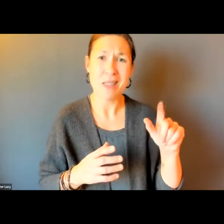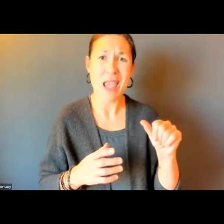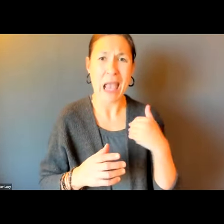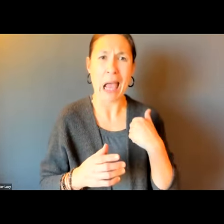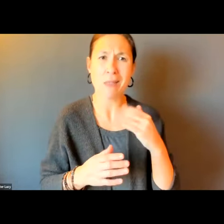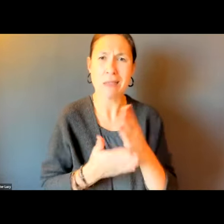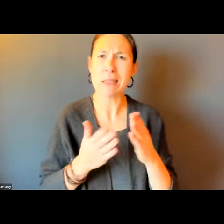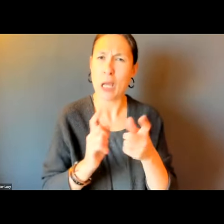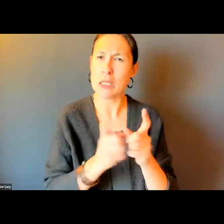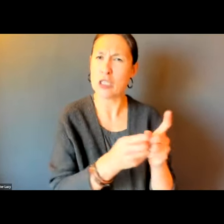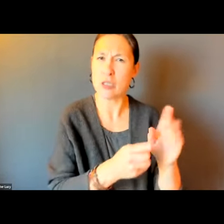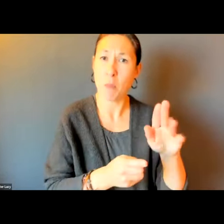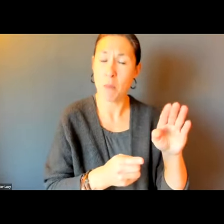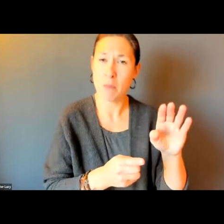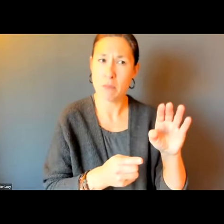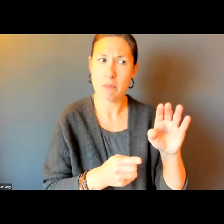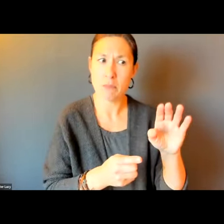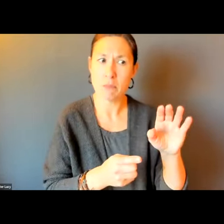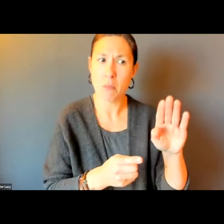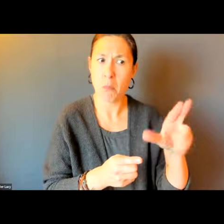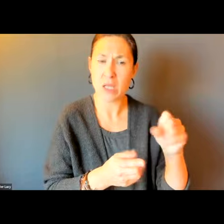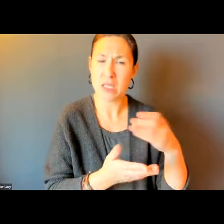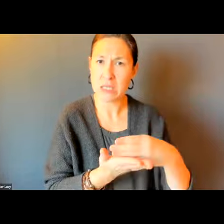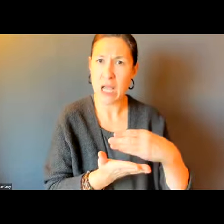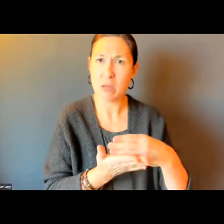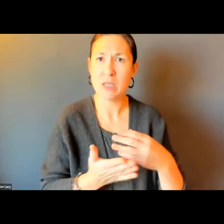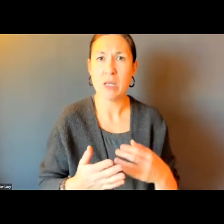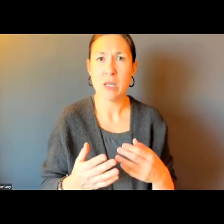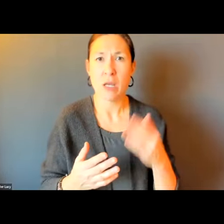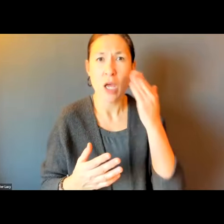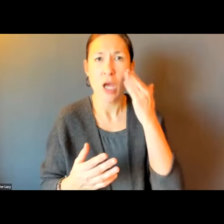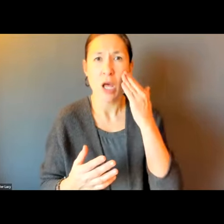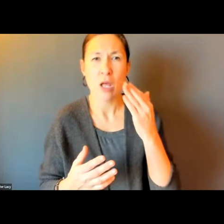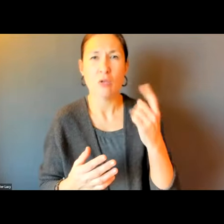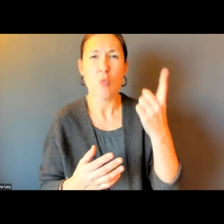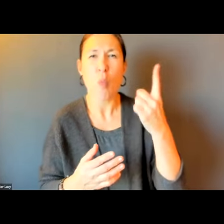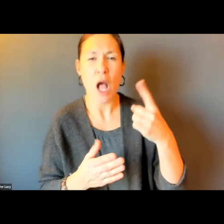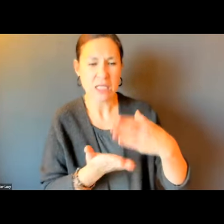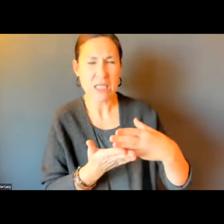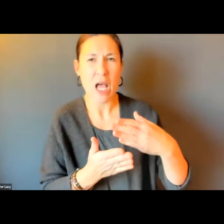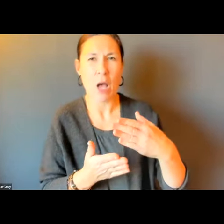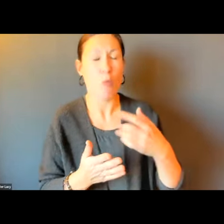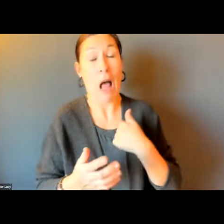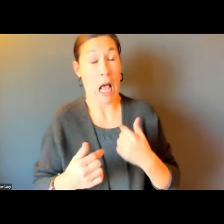ARE GREAT.